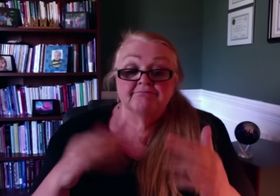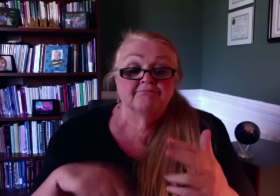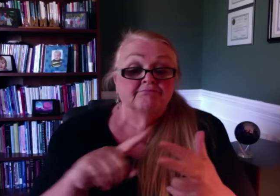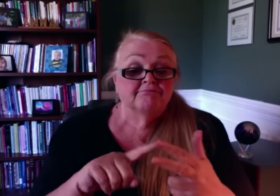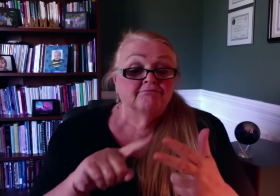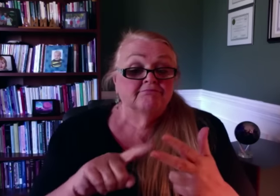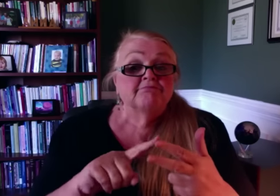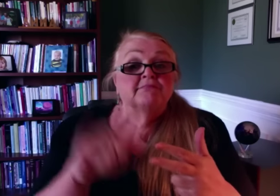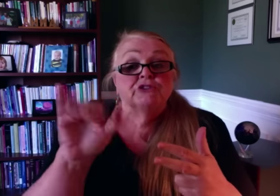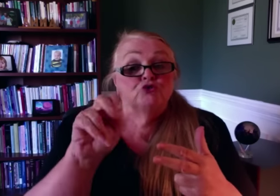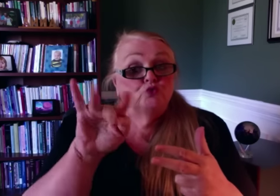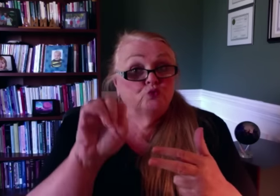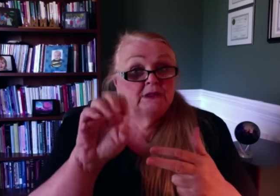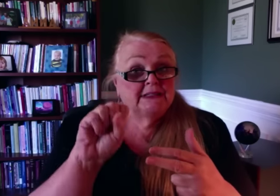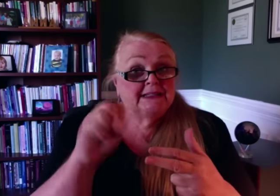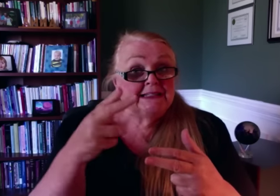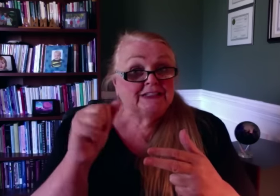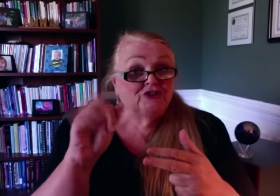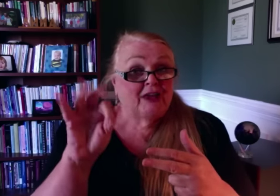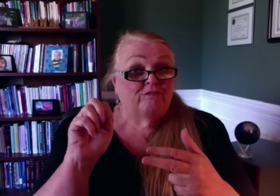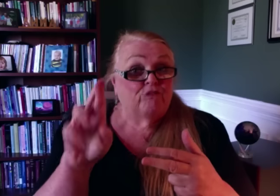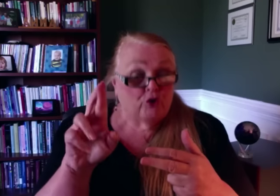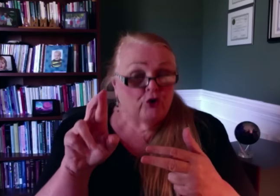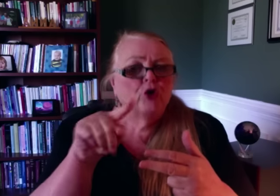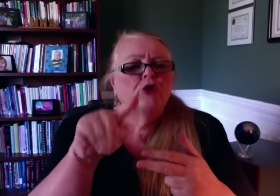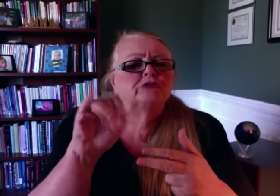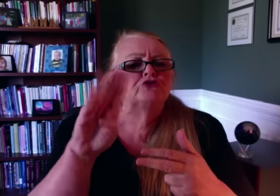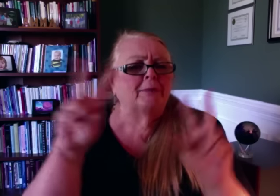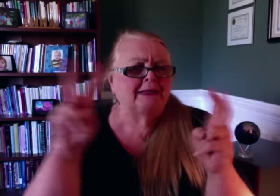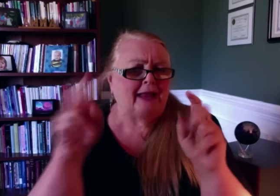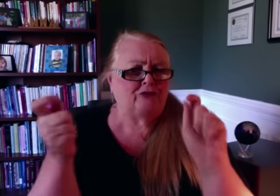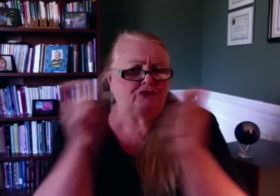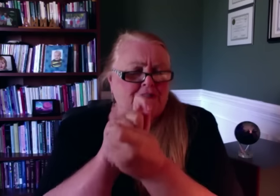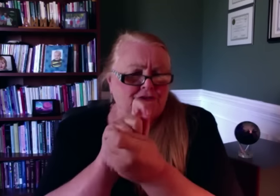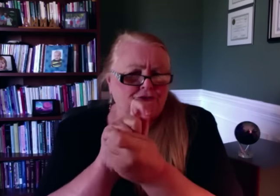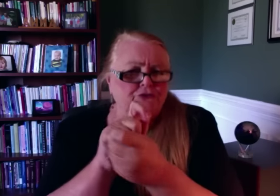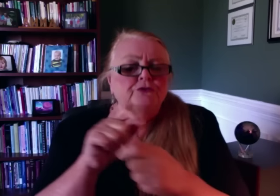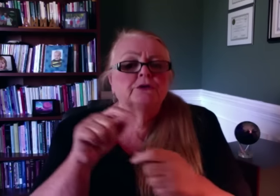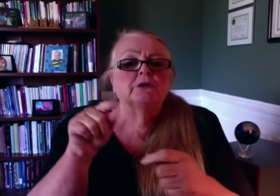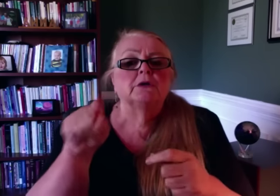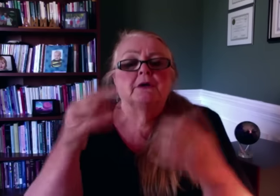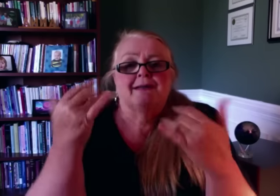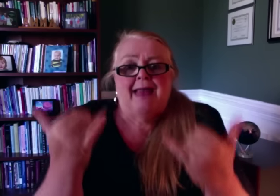Julie Schafer has had her title changed, she has expanded her Director role.